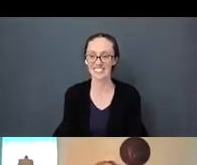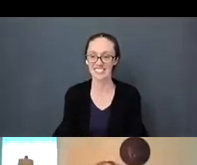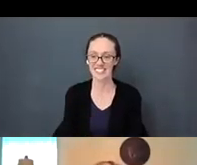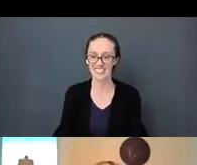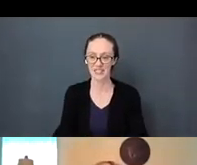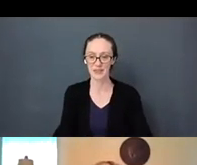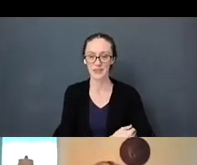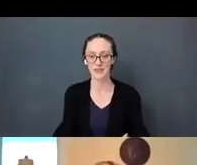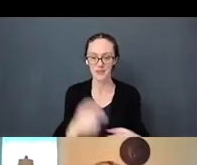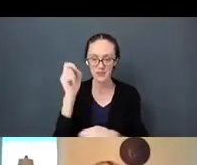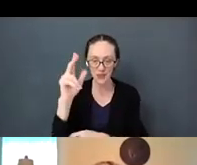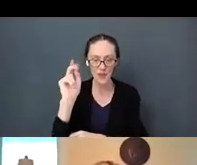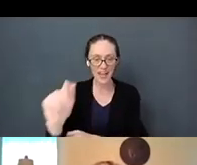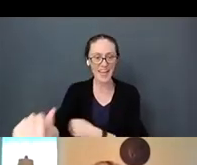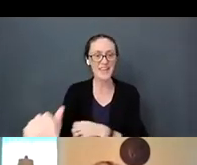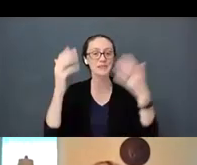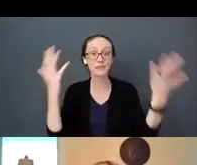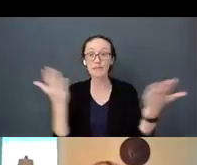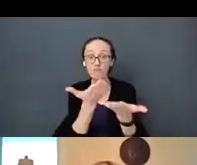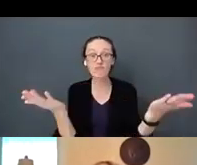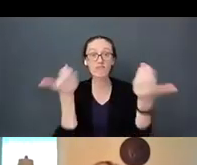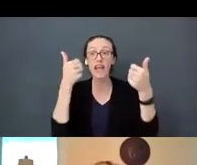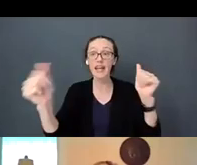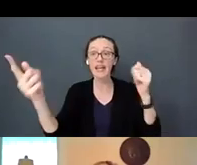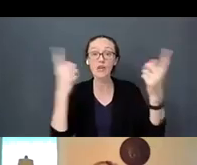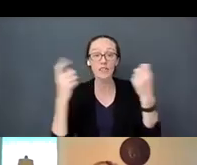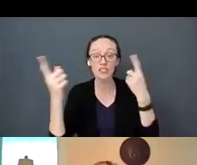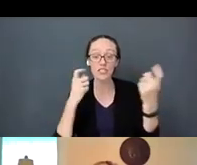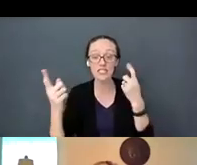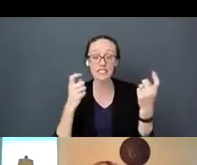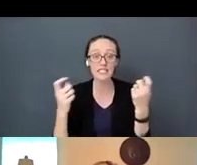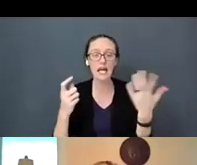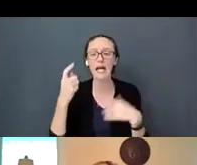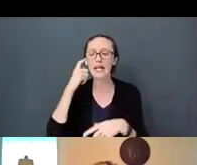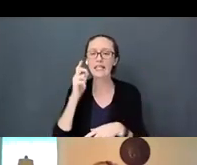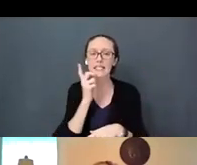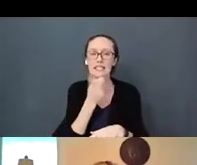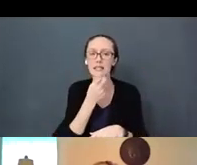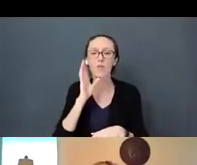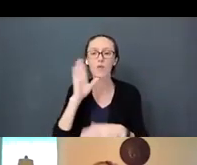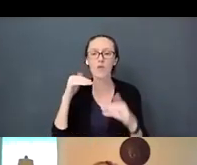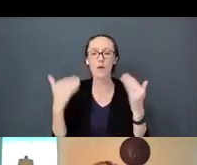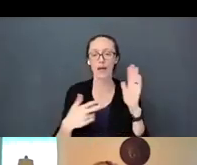Ok. Do you all have any questions? DeeDee is going to read for me any questions that might have come